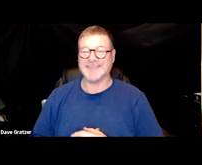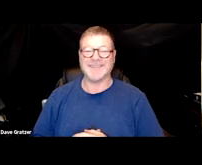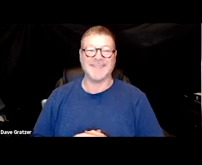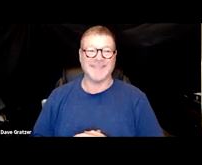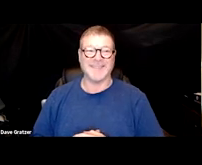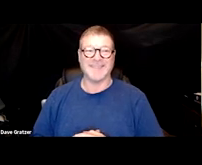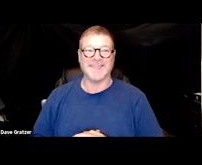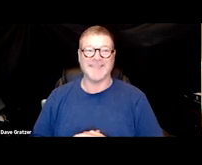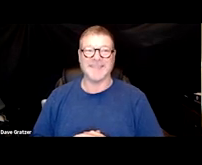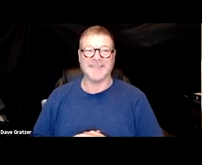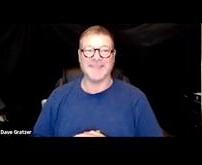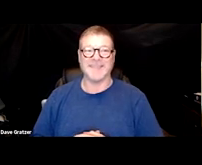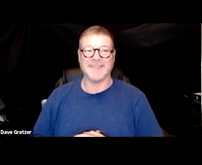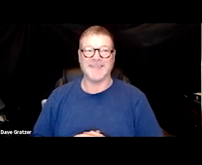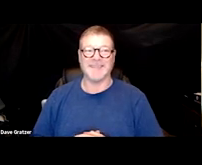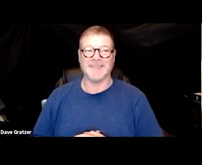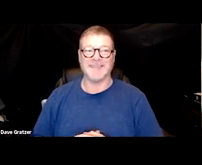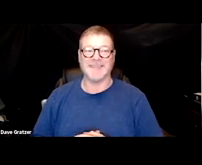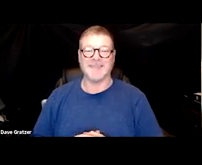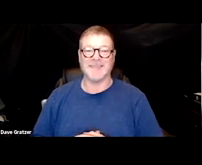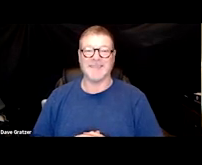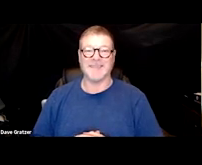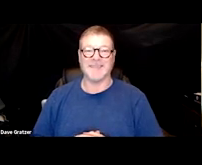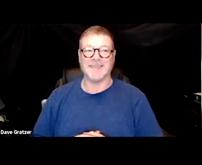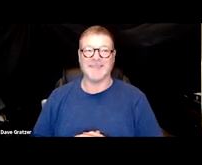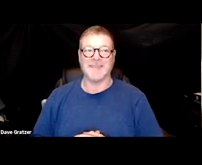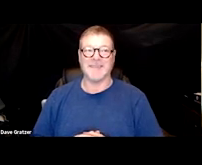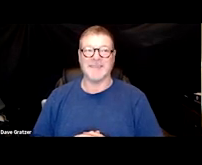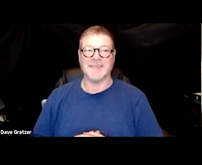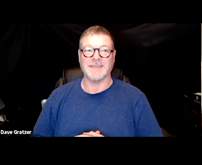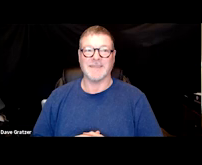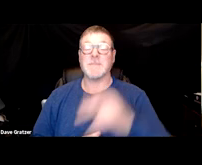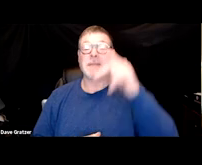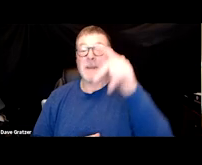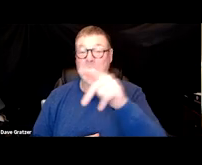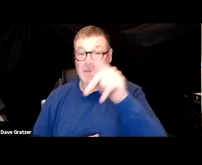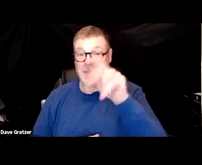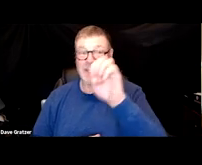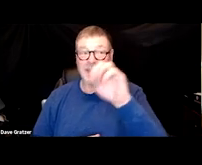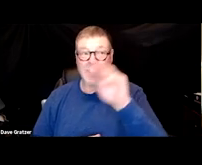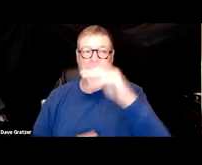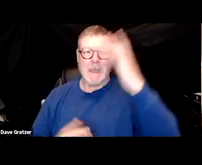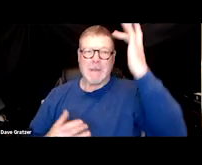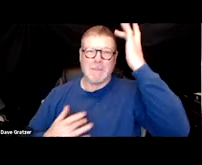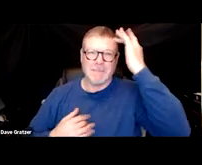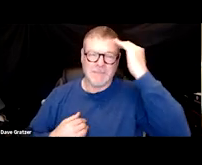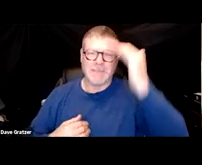All right, so the post-exertional malaise is increased or mental exertion. Typically on a good day,